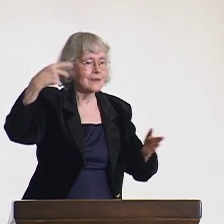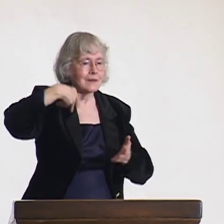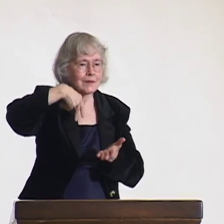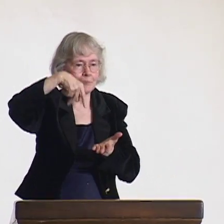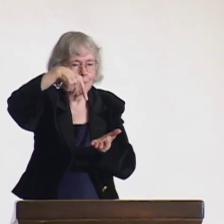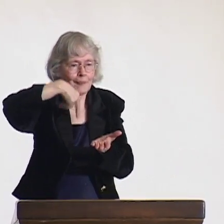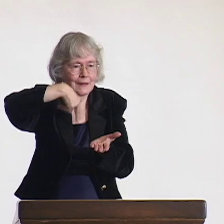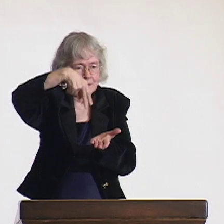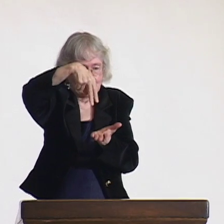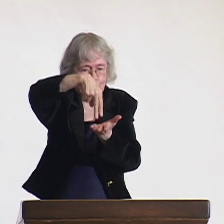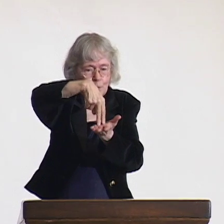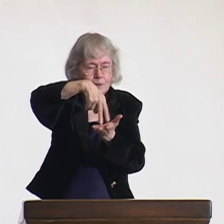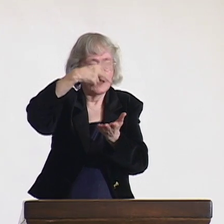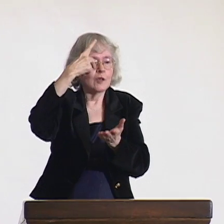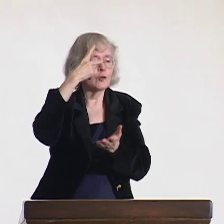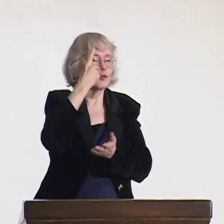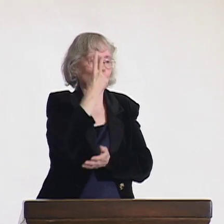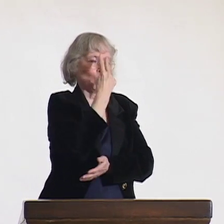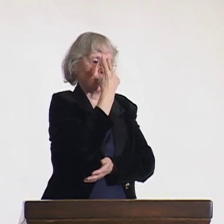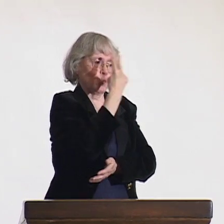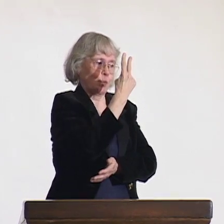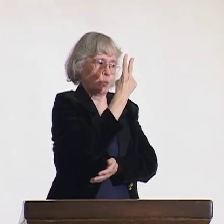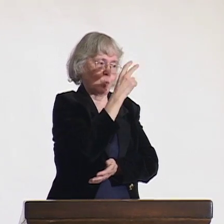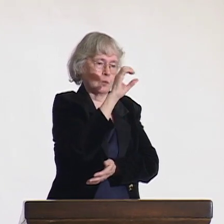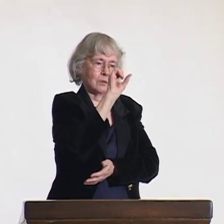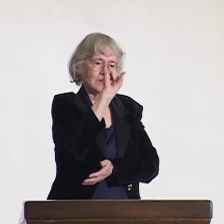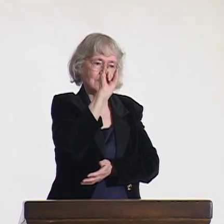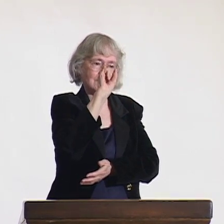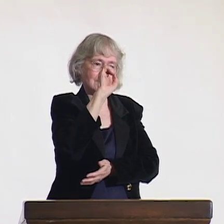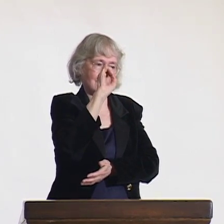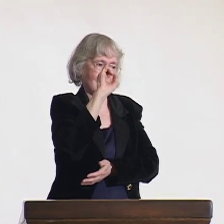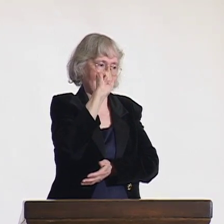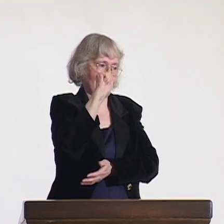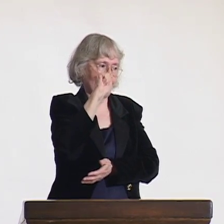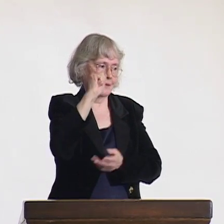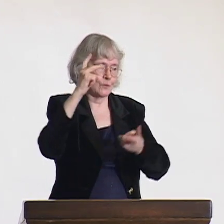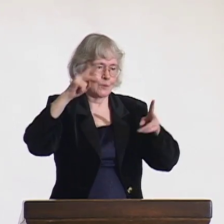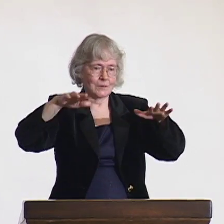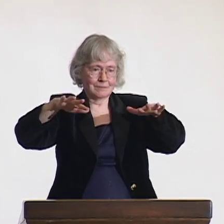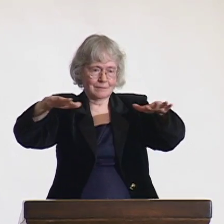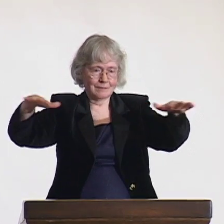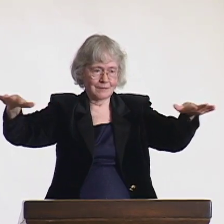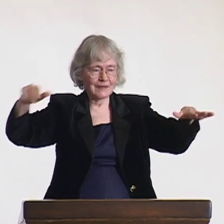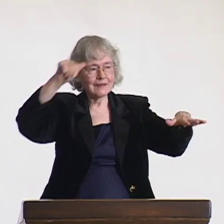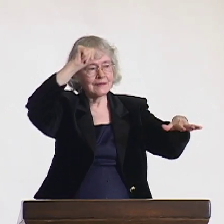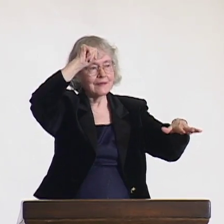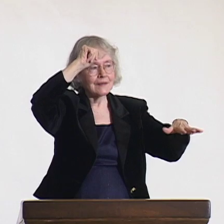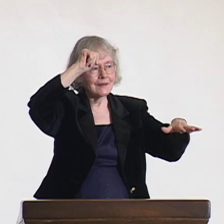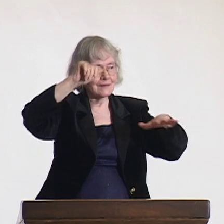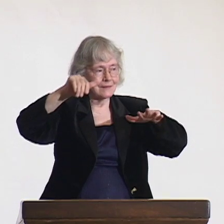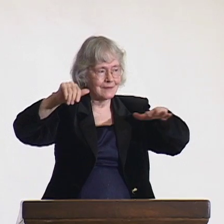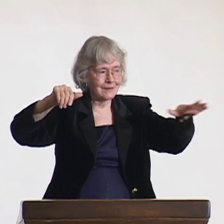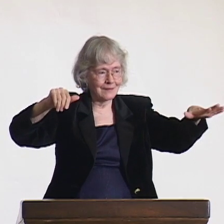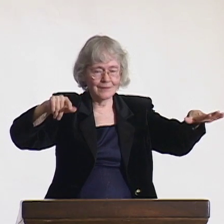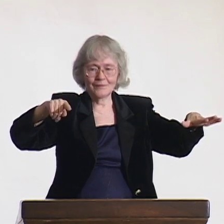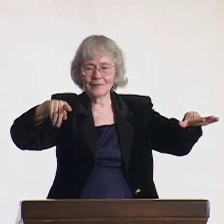and we're standing in an area where the two seas converge-- The Atlantic and the Indian Ocean.